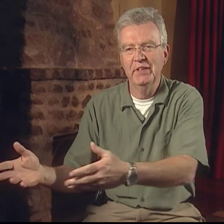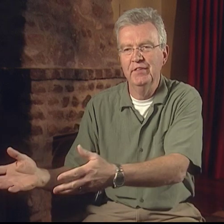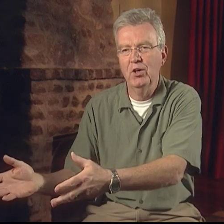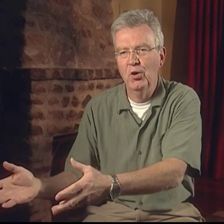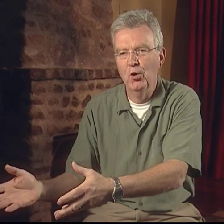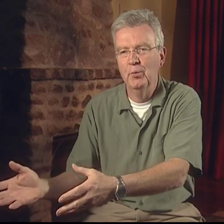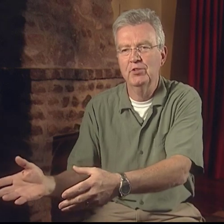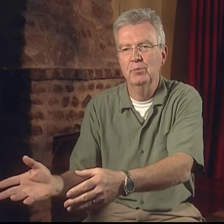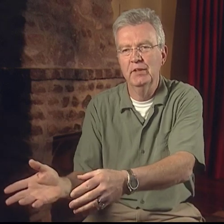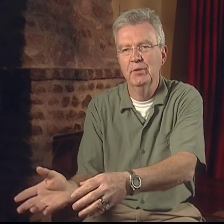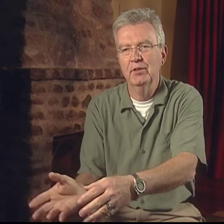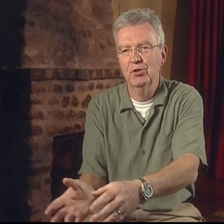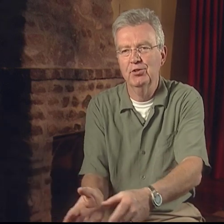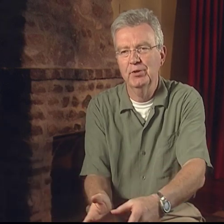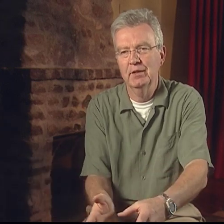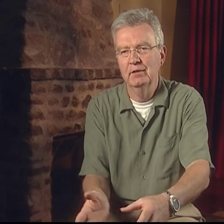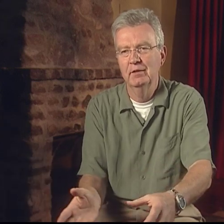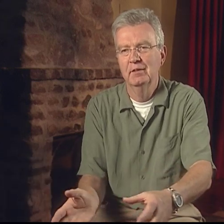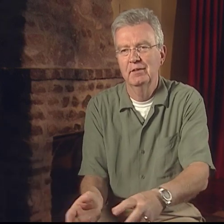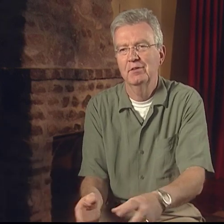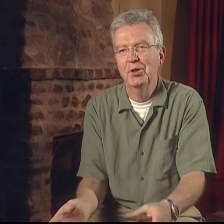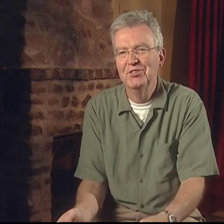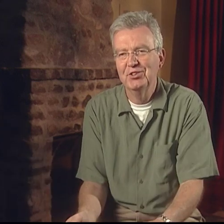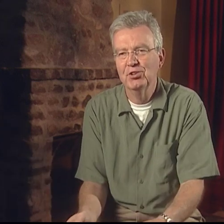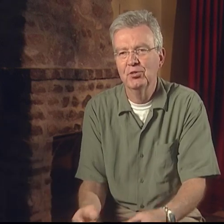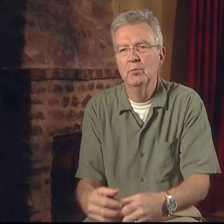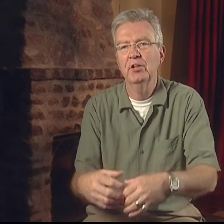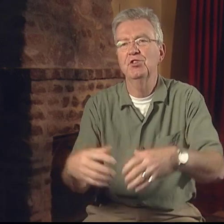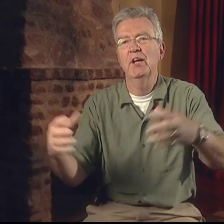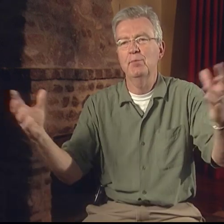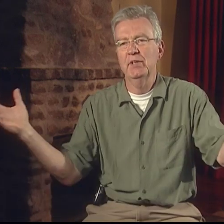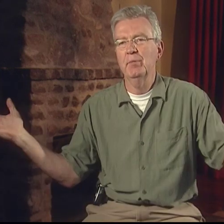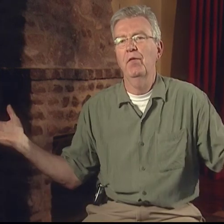it should be about nurturing and raising children, it should not be about the world.